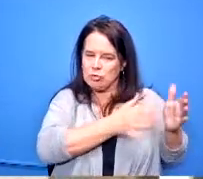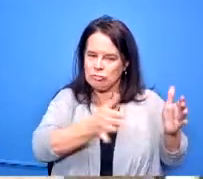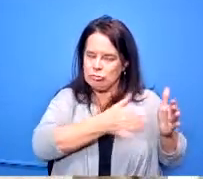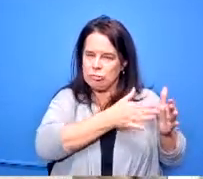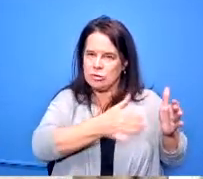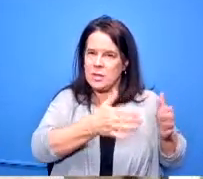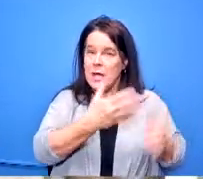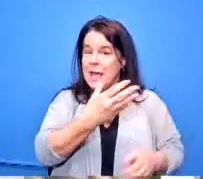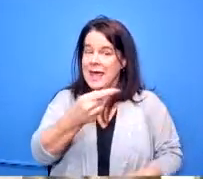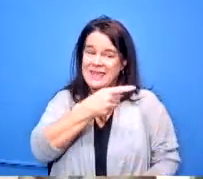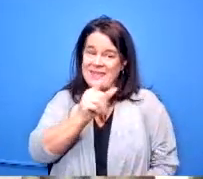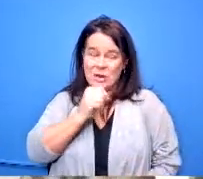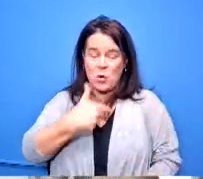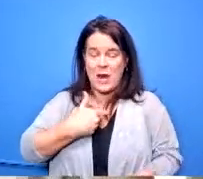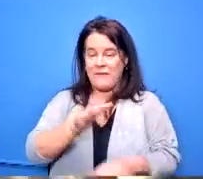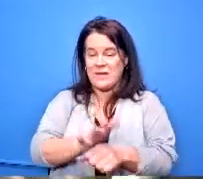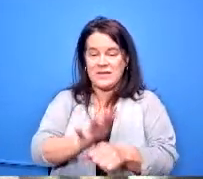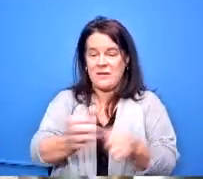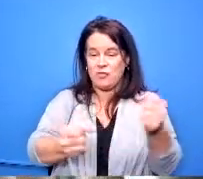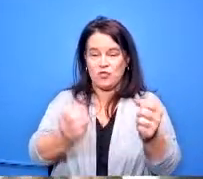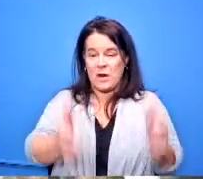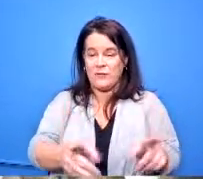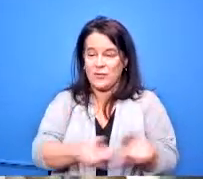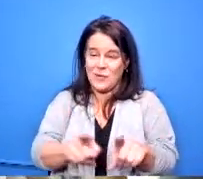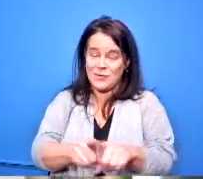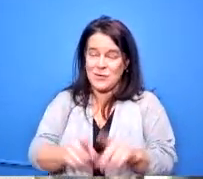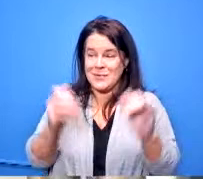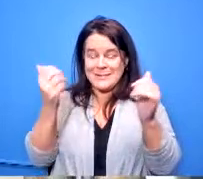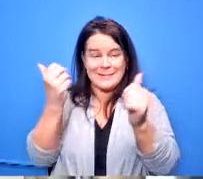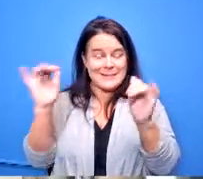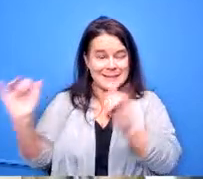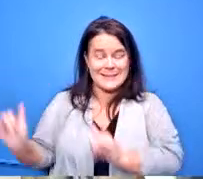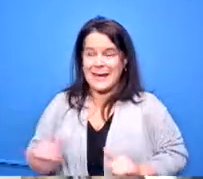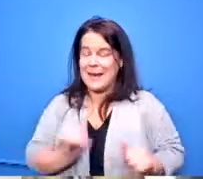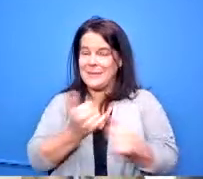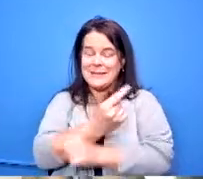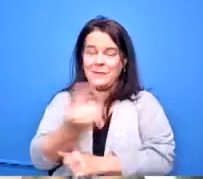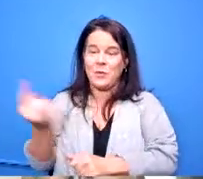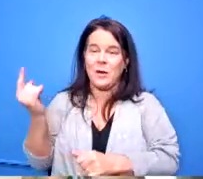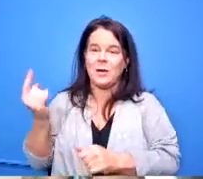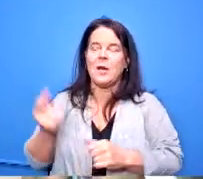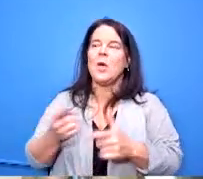drivers also like like everybody so we said okay we're going to try and contract out services and